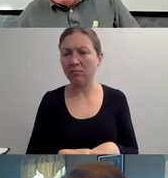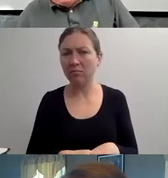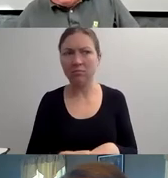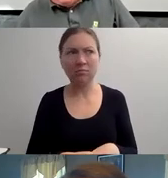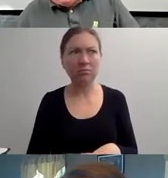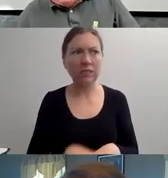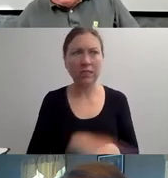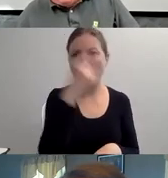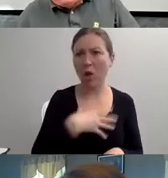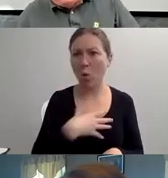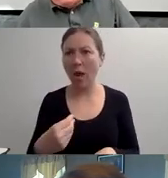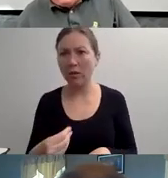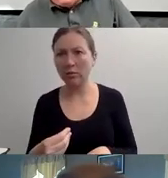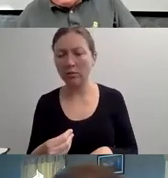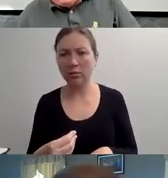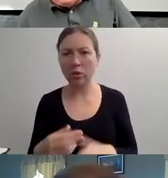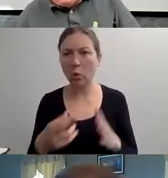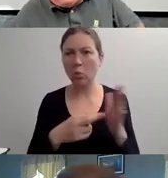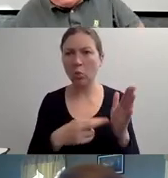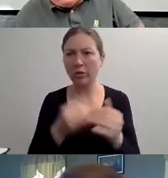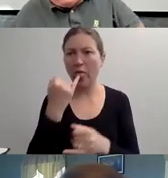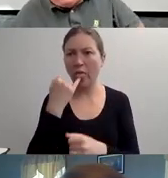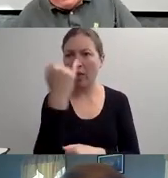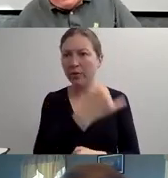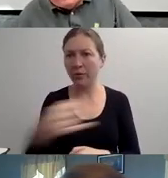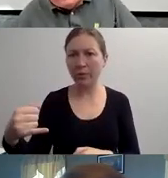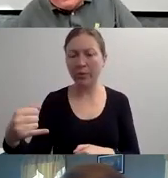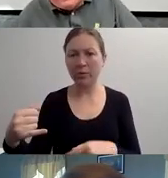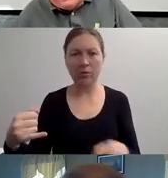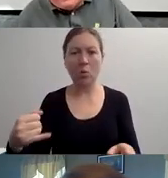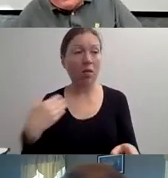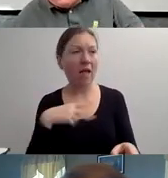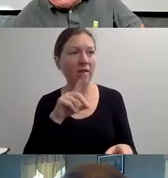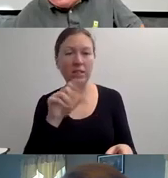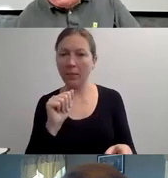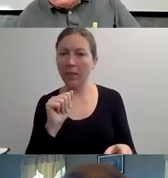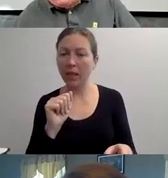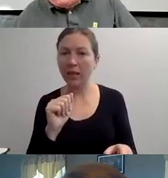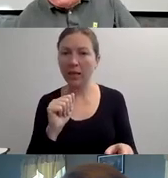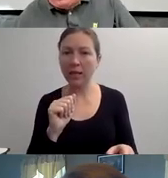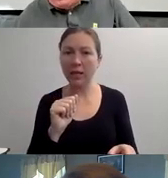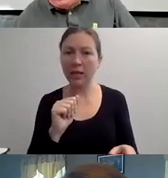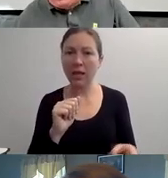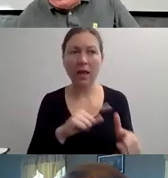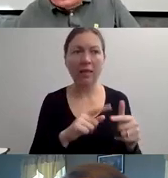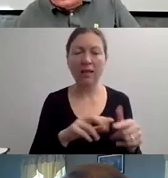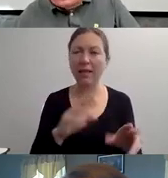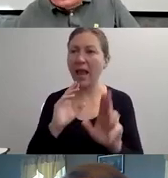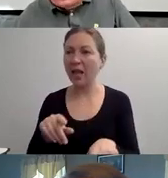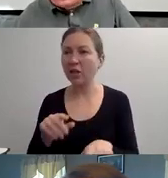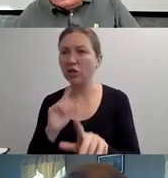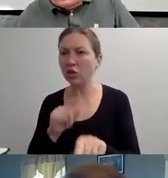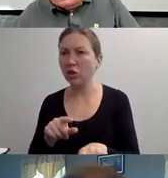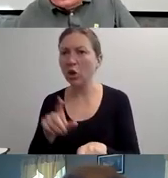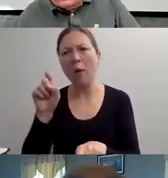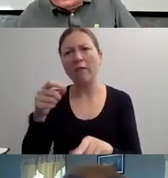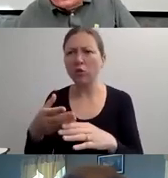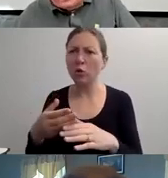BUT, I MEAN, THEY LEARN THAT FROM BEING A SMALL, SMALL, SMALL BABY ELEPHANT THAT THEY